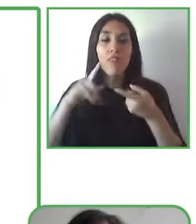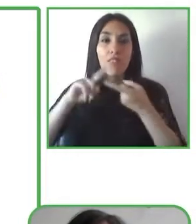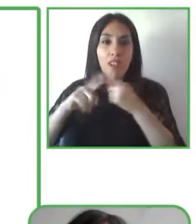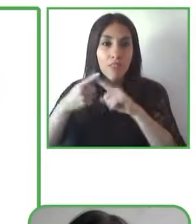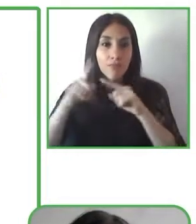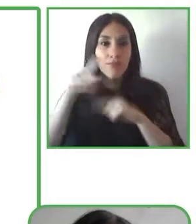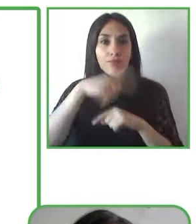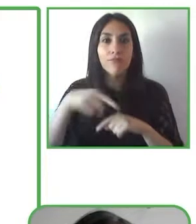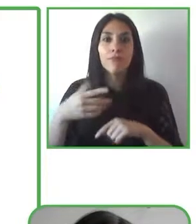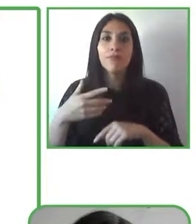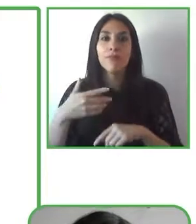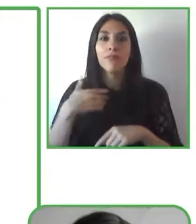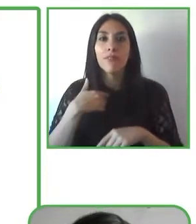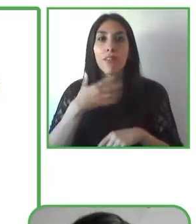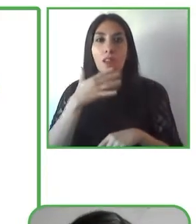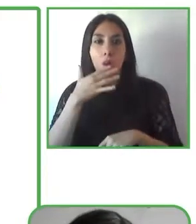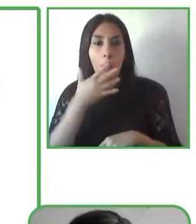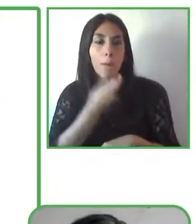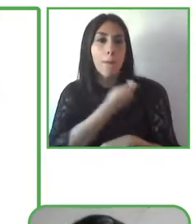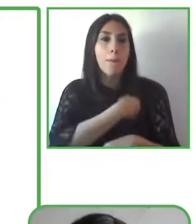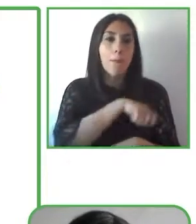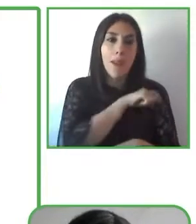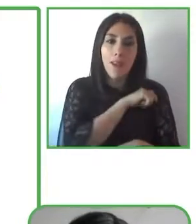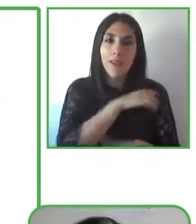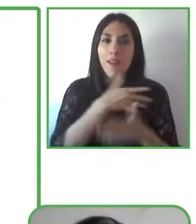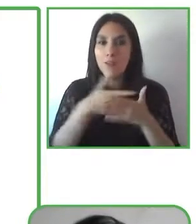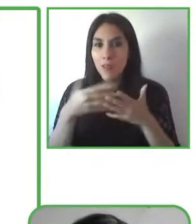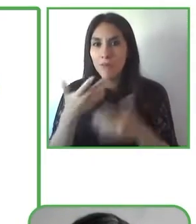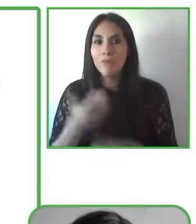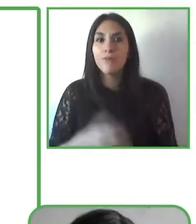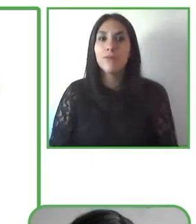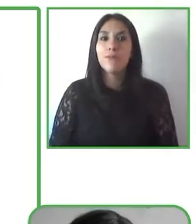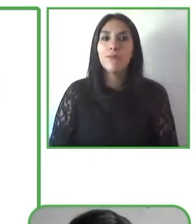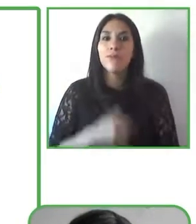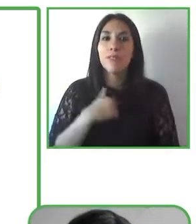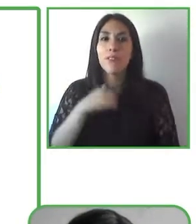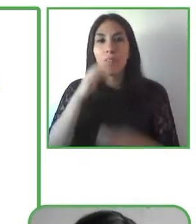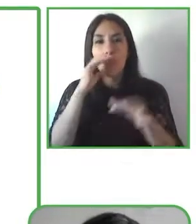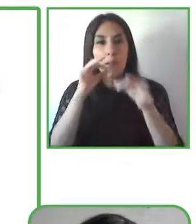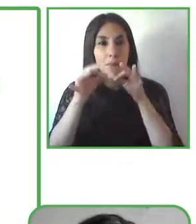friends. I’m going to be speaking in what we call “Portuñol” a combination of Portuguese and Spanish